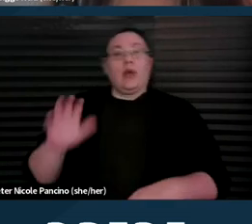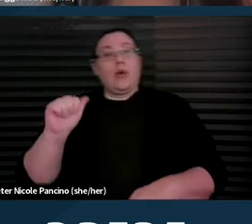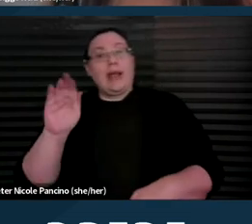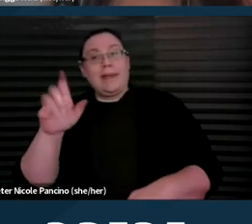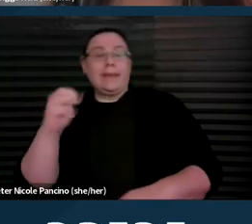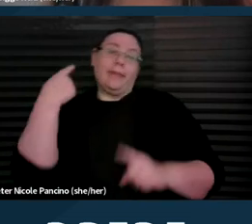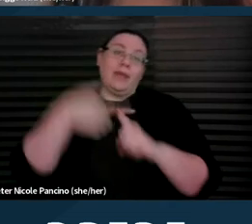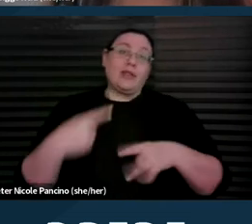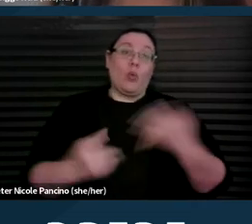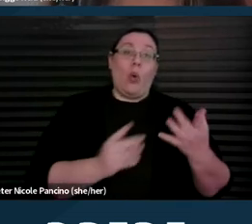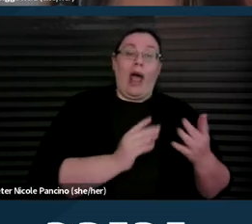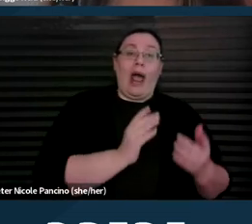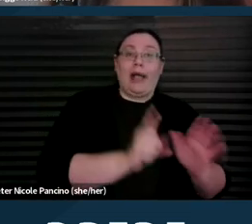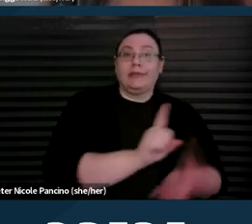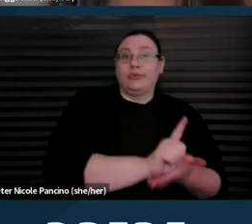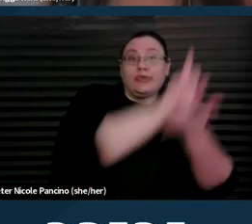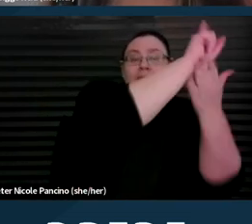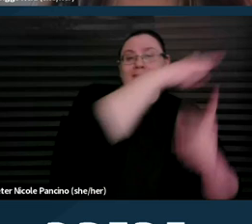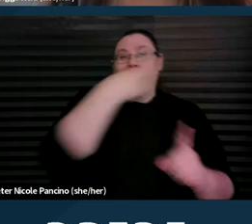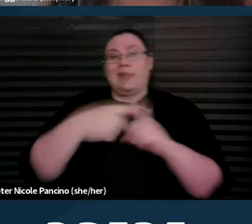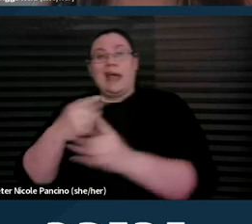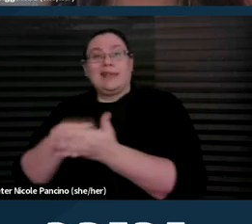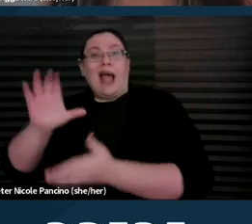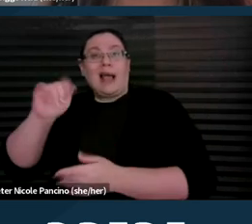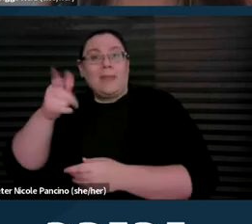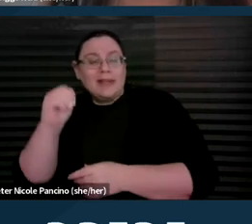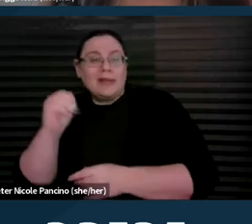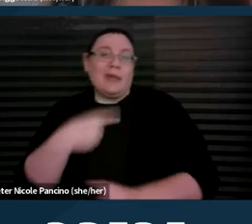supported by capitalism, underscored by heteropatriarchy,